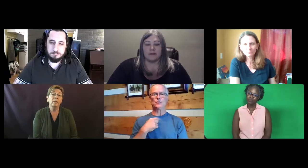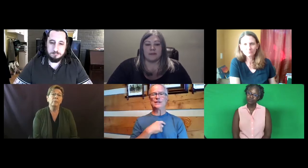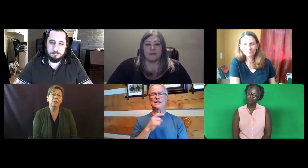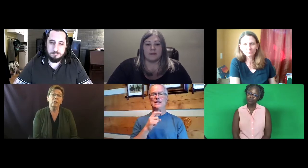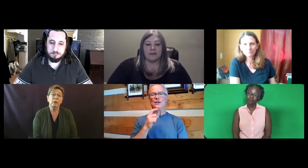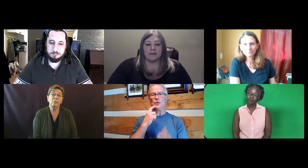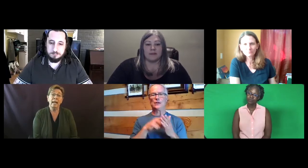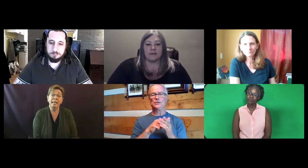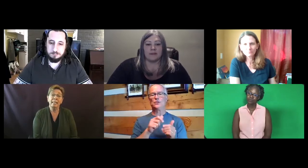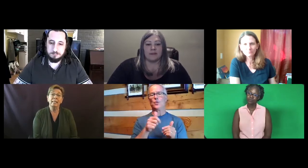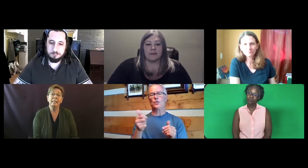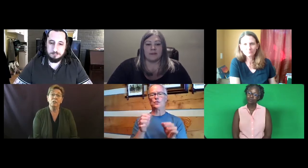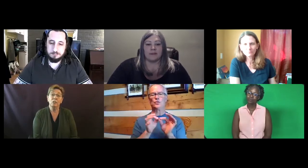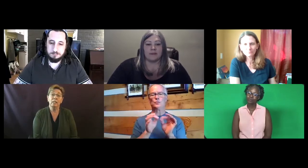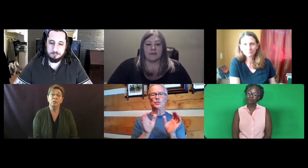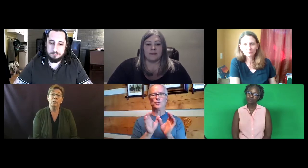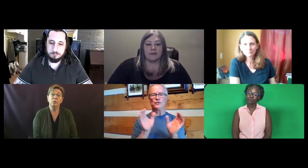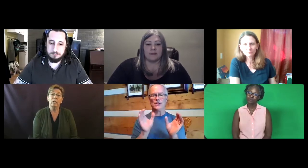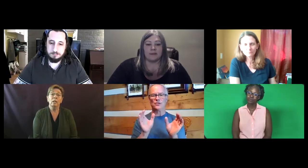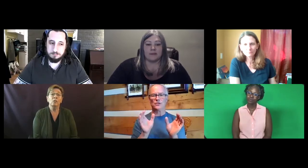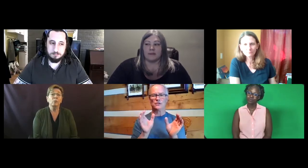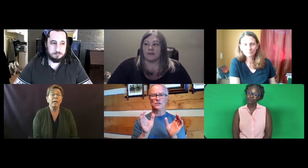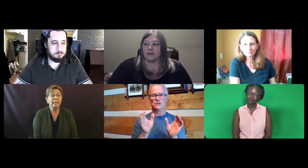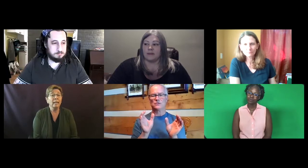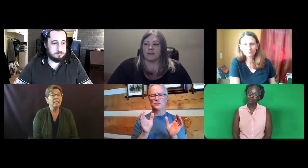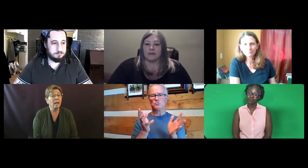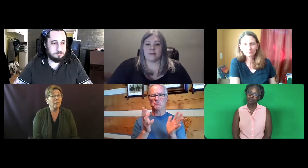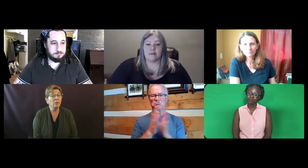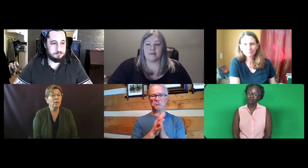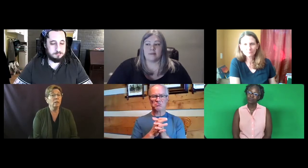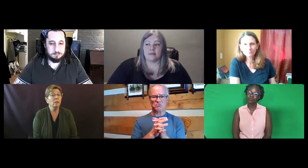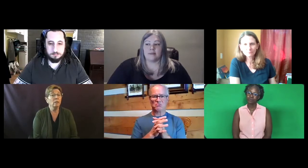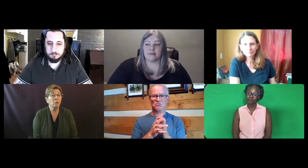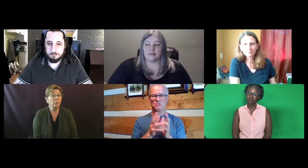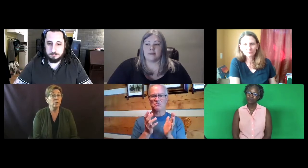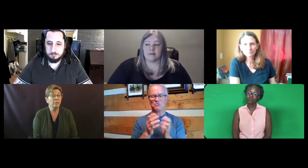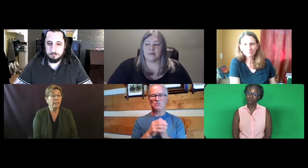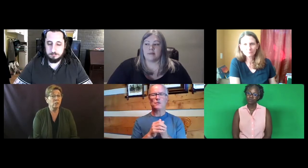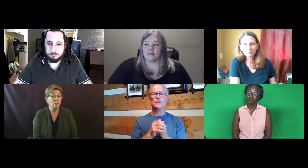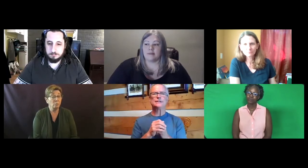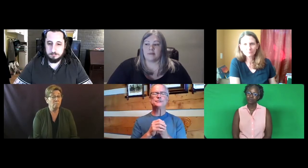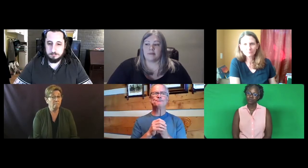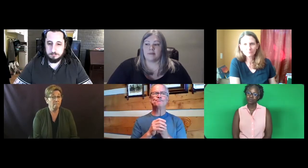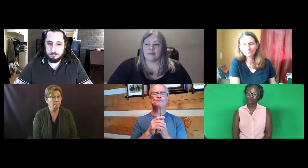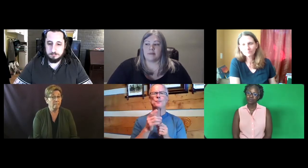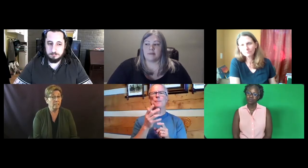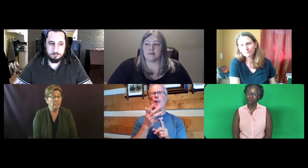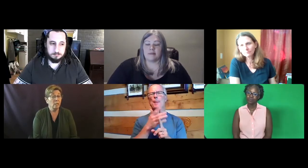in particular has been asking the legislature to recognize other interpreter certifications.